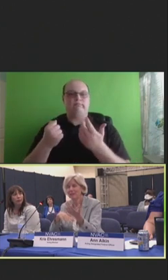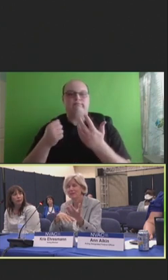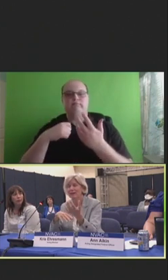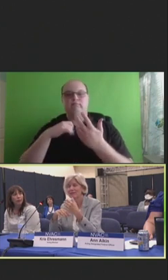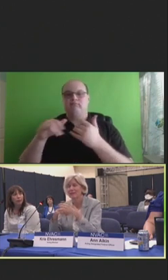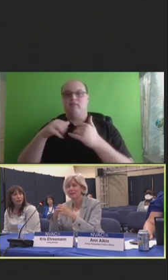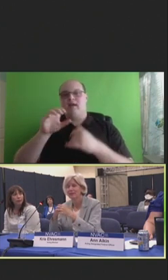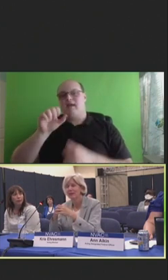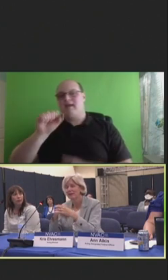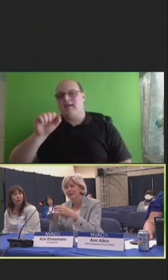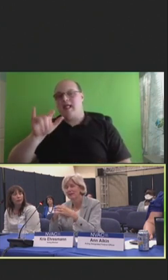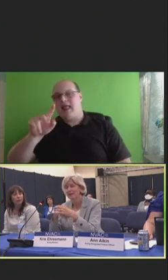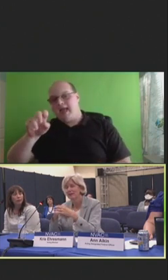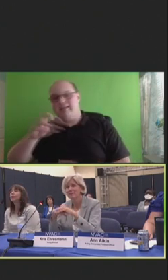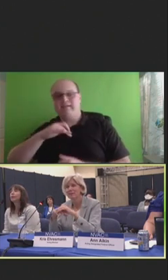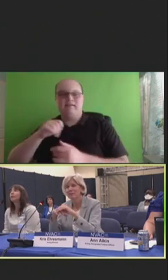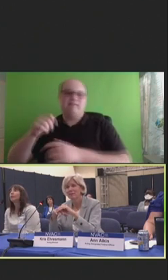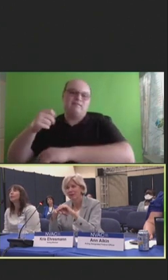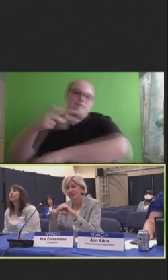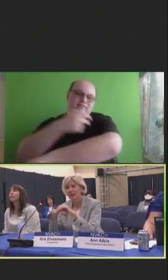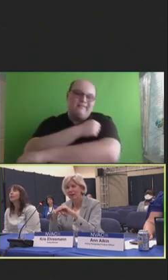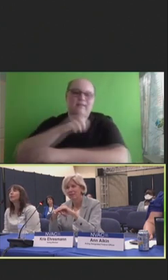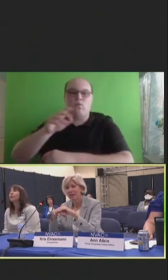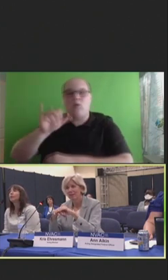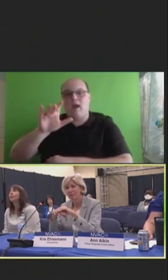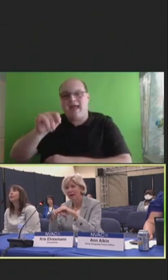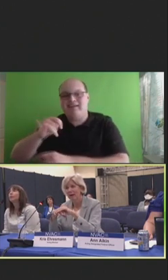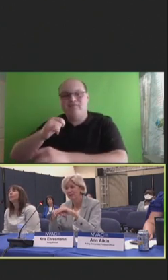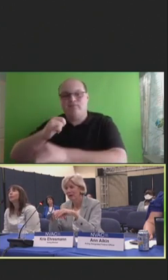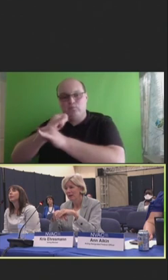vaccination or active immunizations have had in the past.